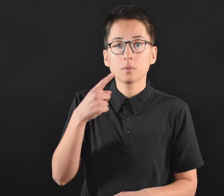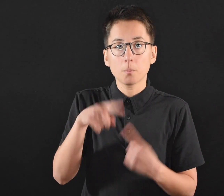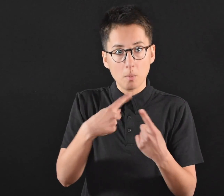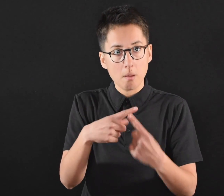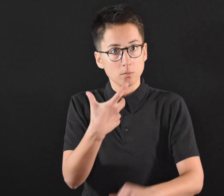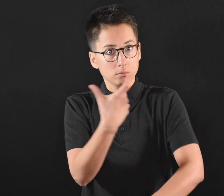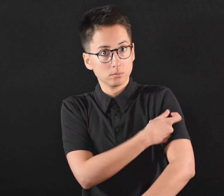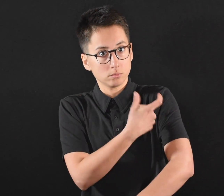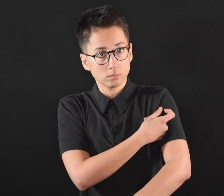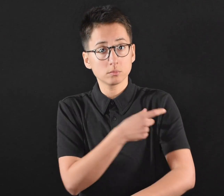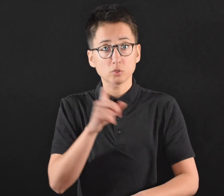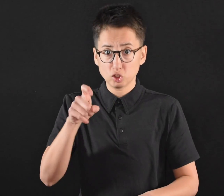in Minnesota.